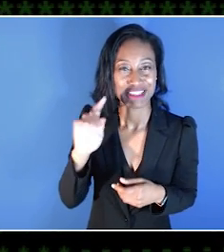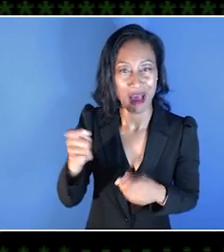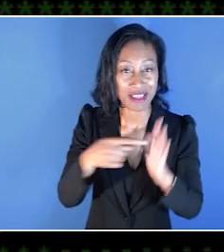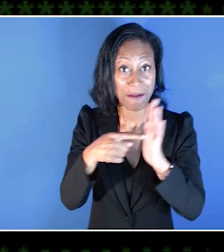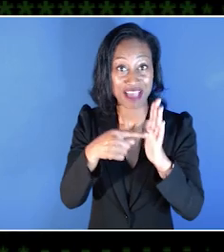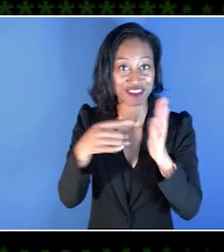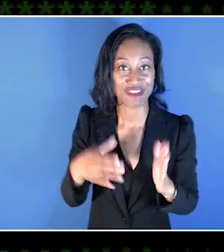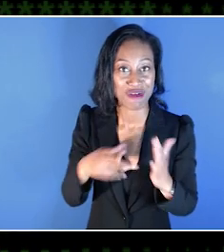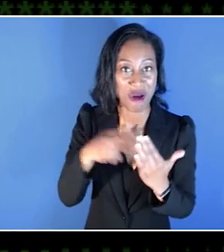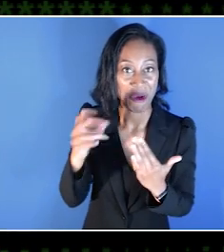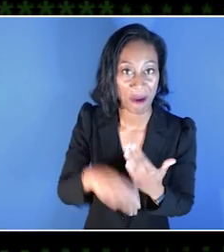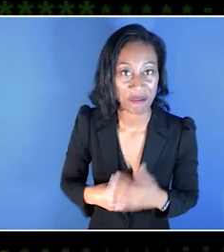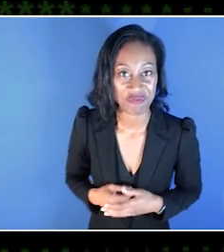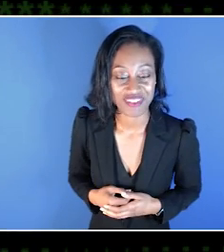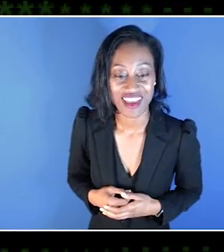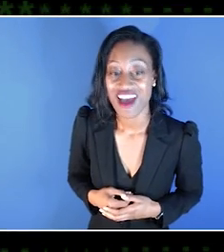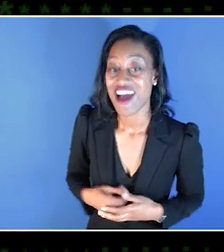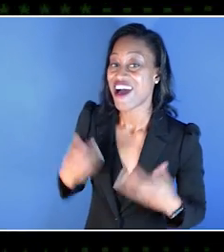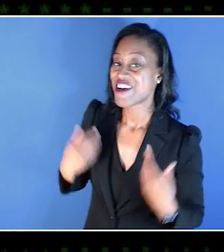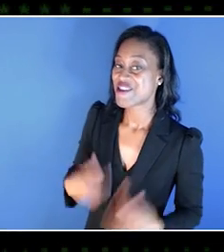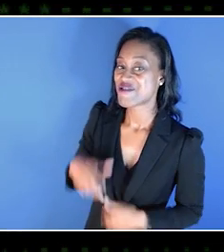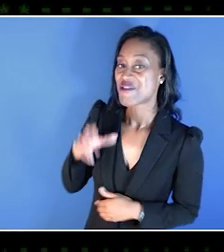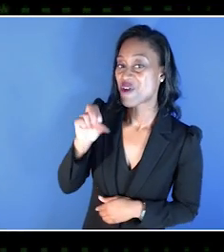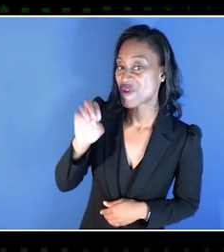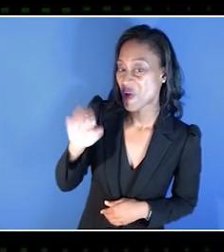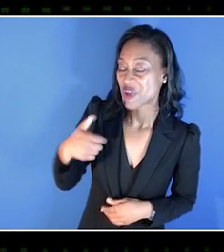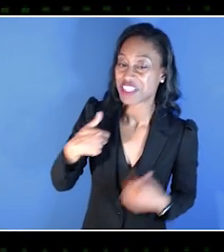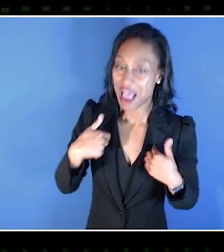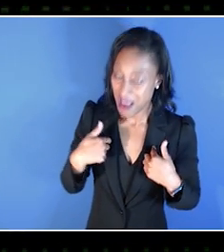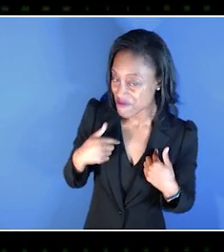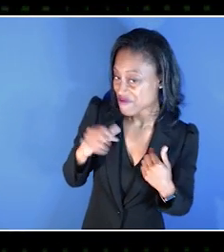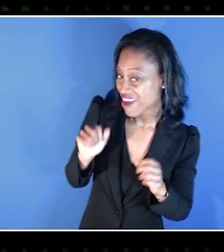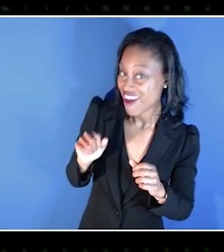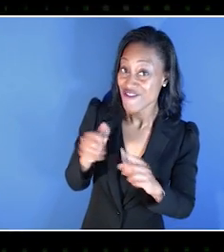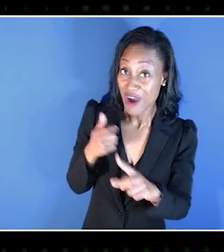I am, my name is Rose. I'm an Aussie from the East Coast.